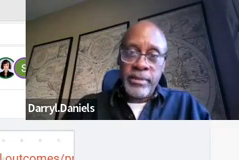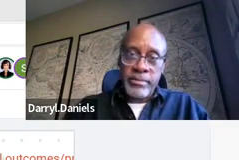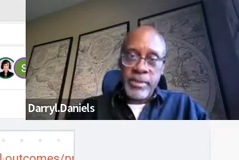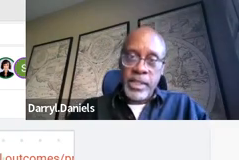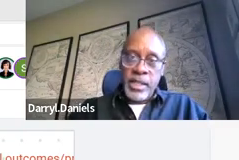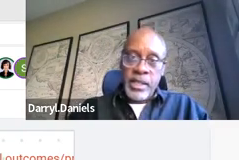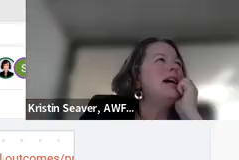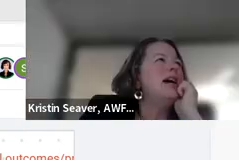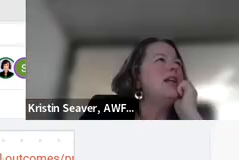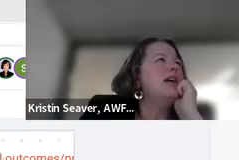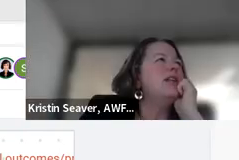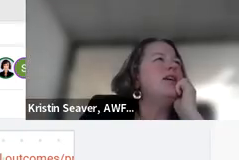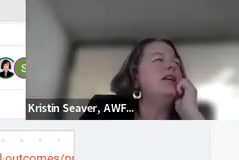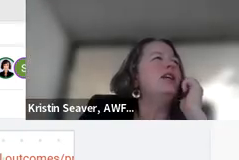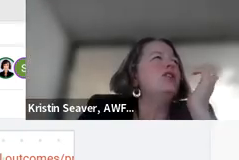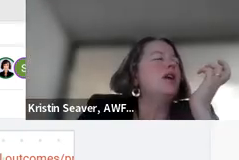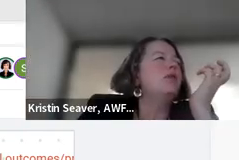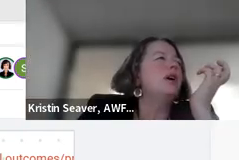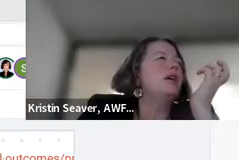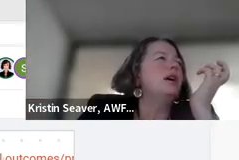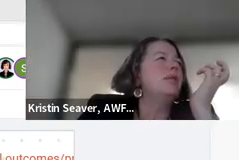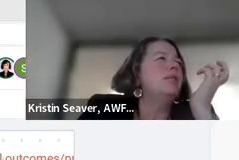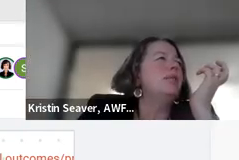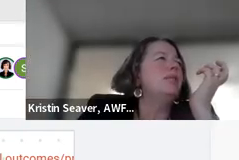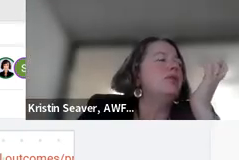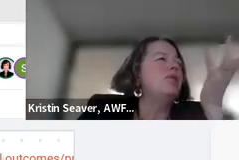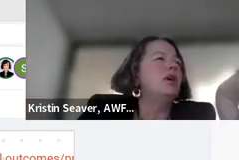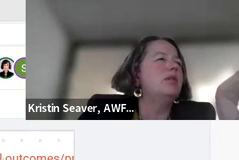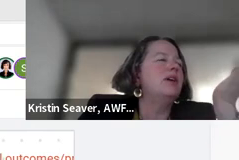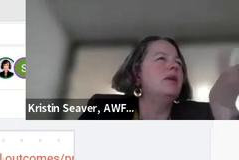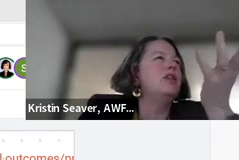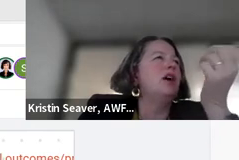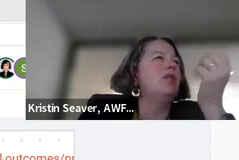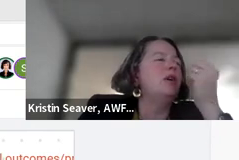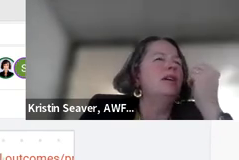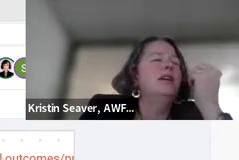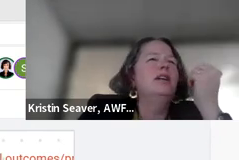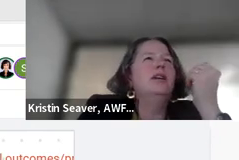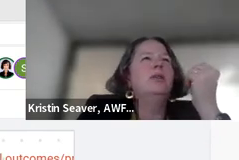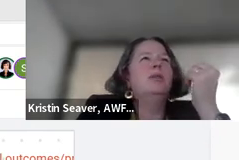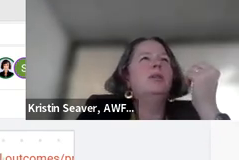Yeah, Darryl, like software, development software, like the tools,